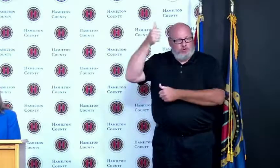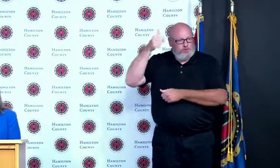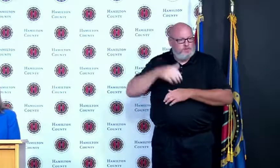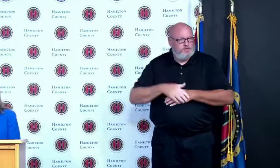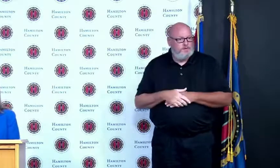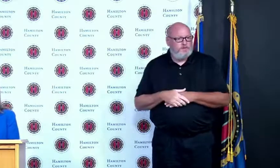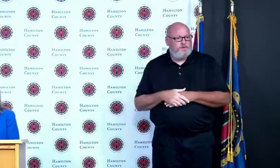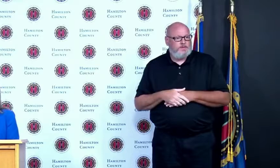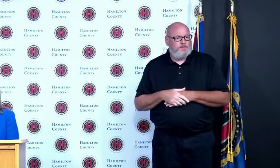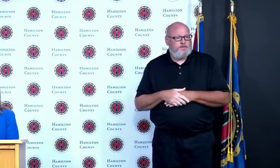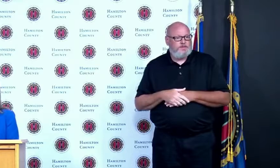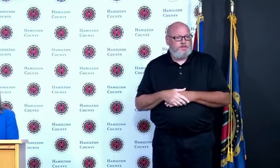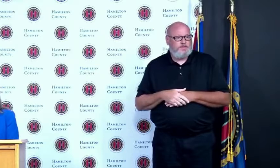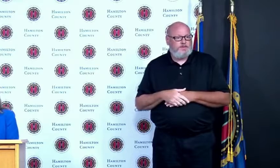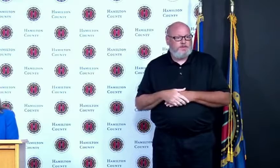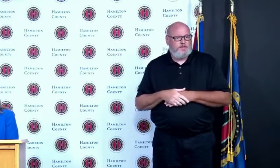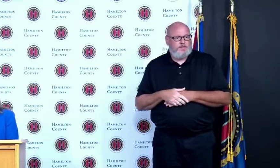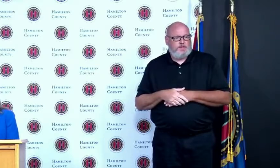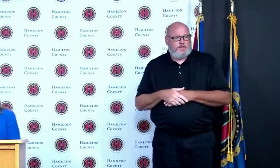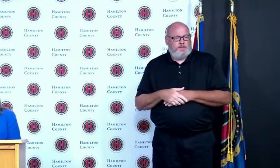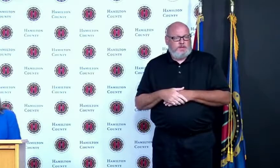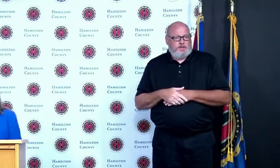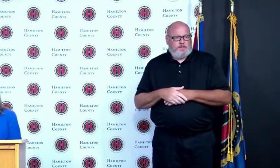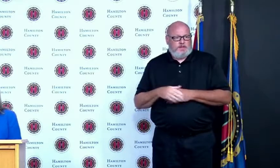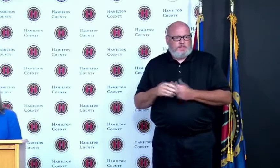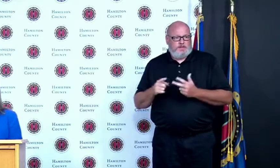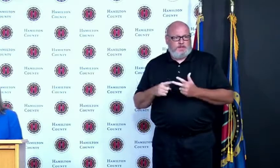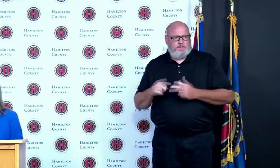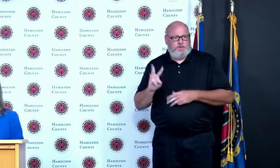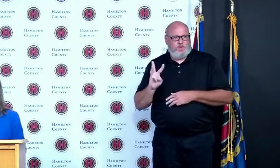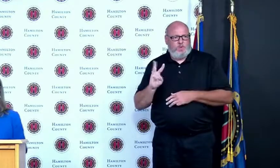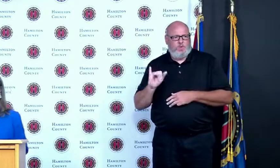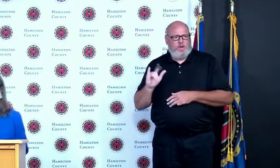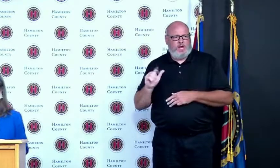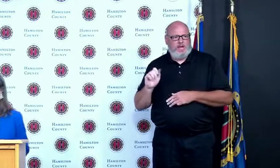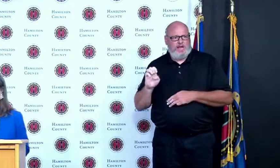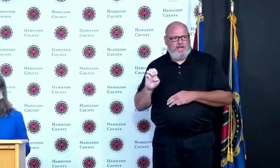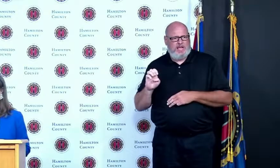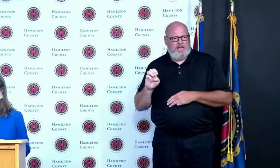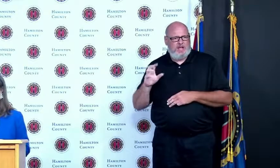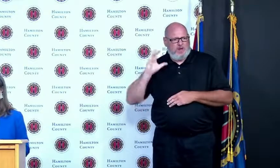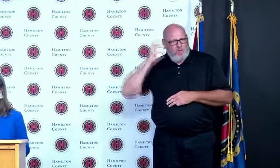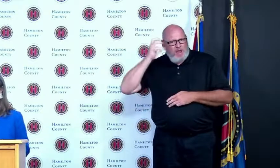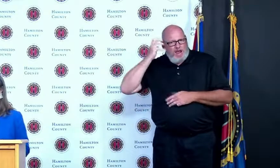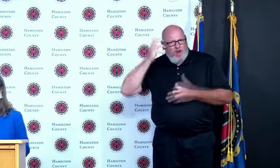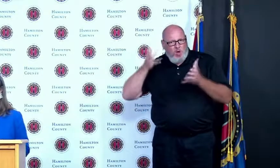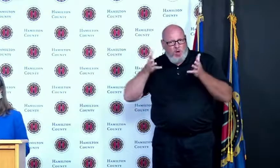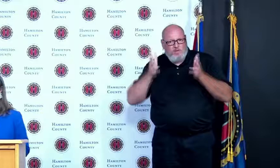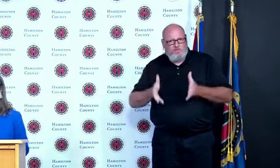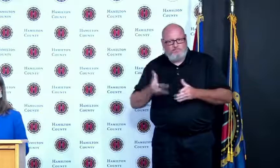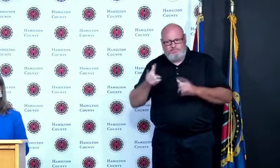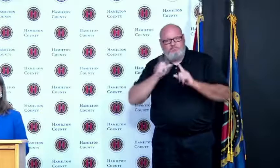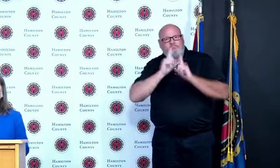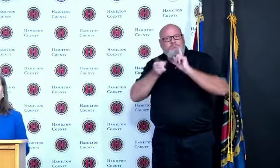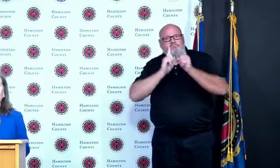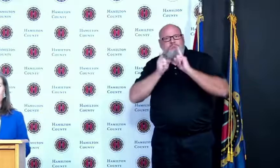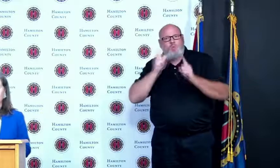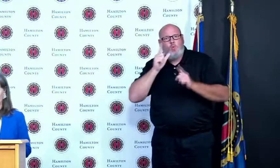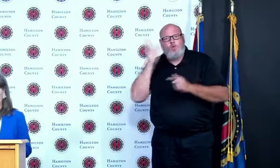Kate Schroeder was on a number of times as was Regina Carswell Russo John Francois Flachay